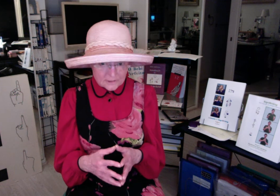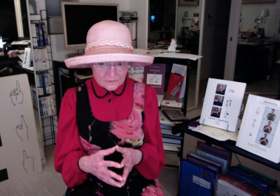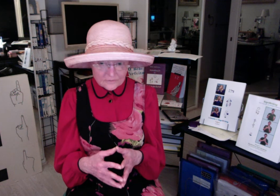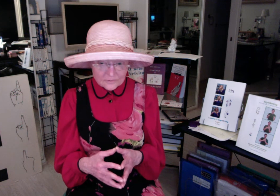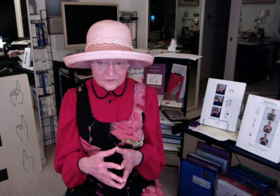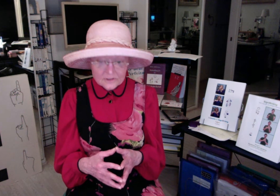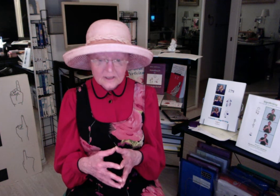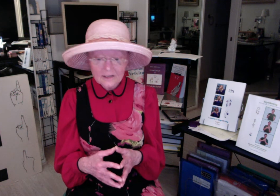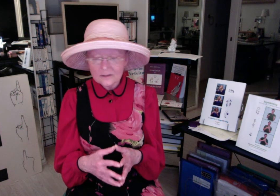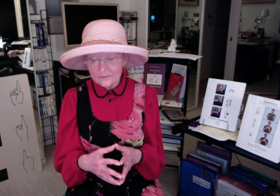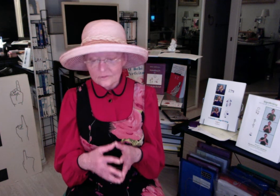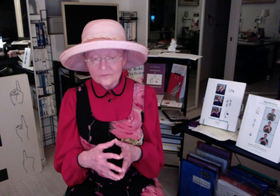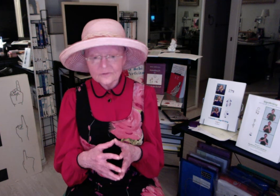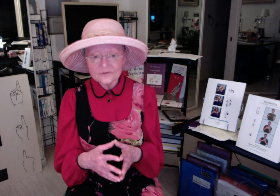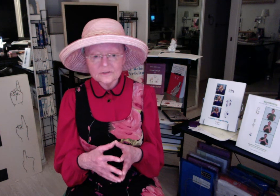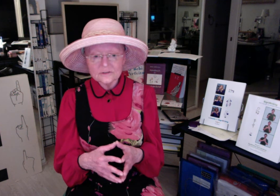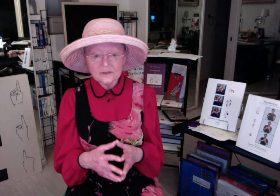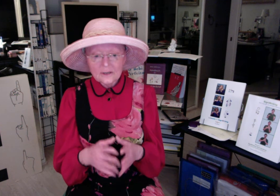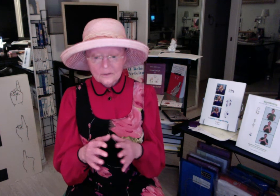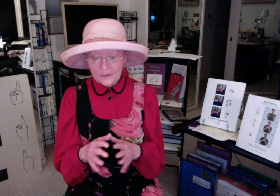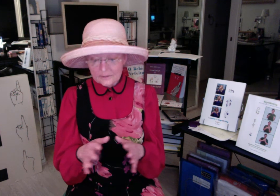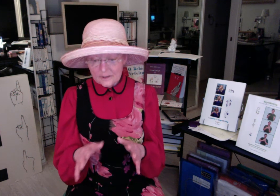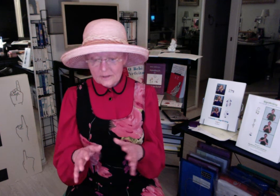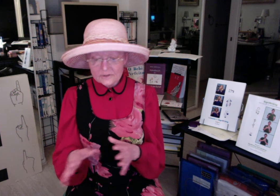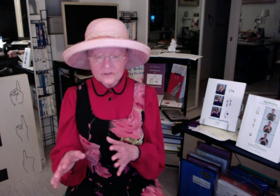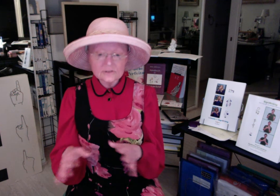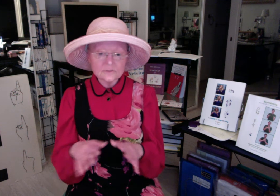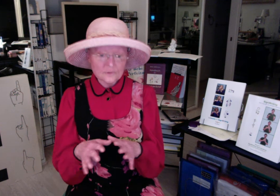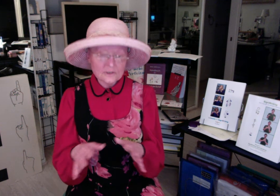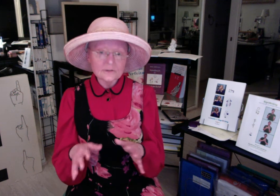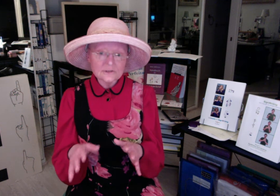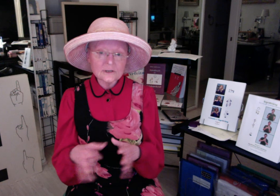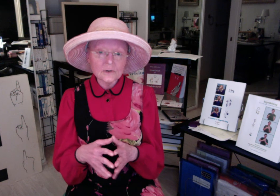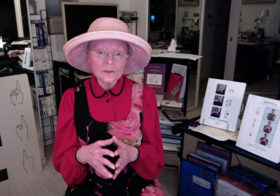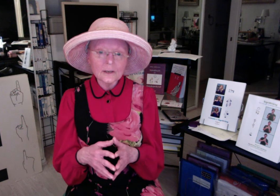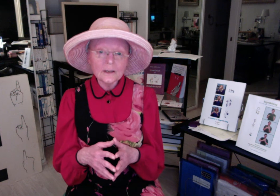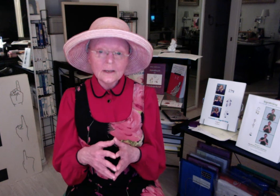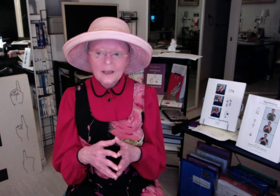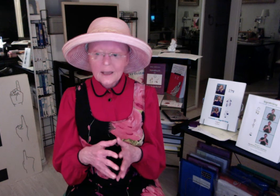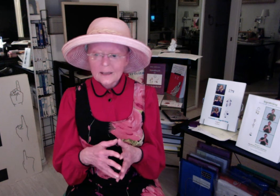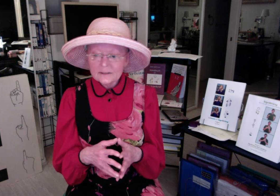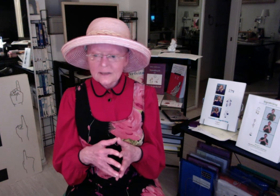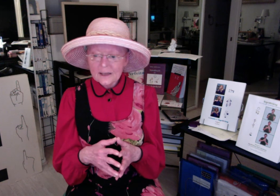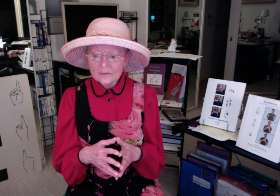University and other universities and colleges within this area and Adam is